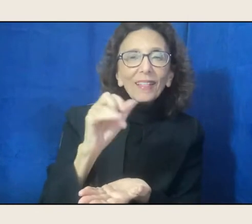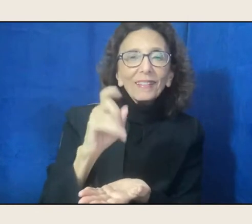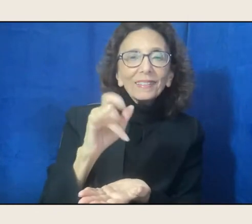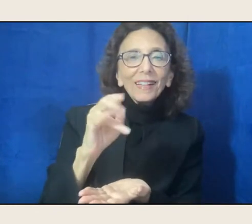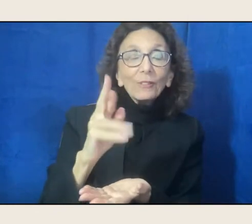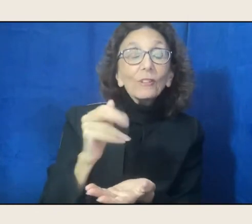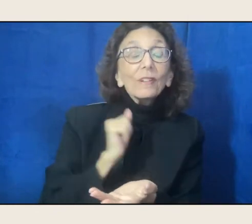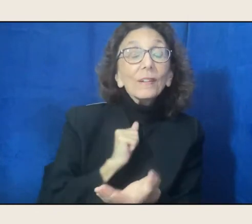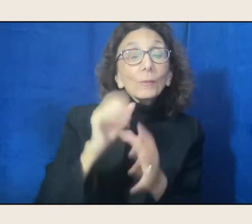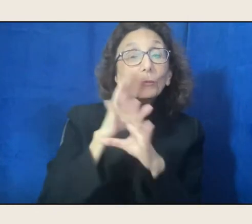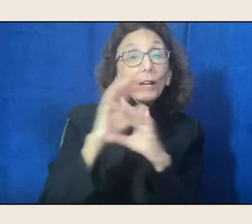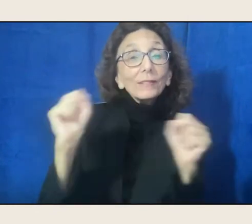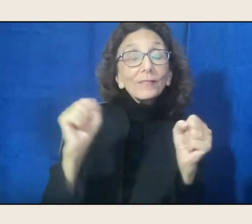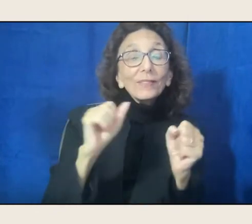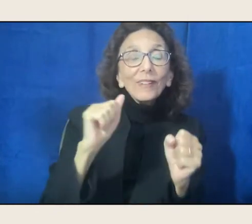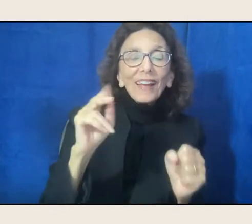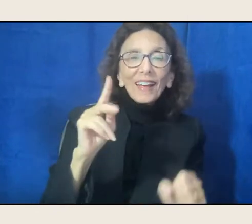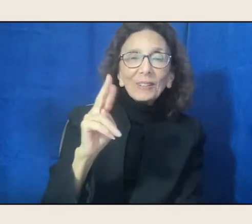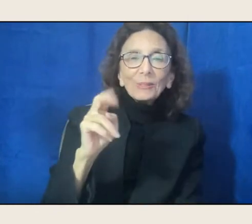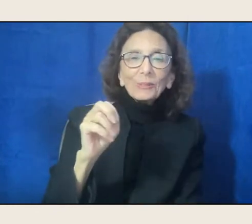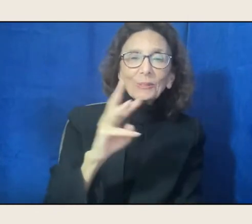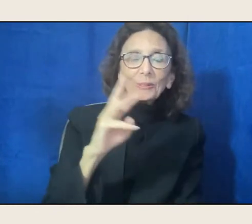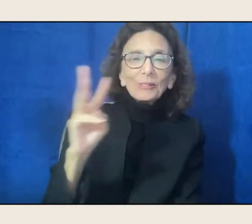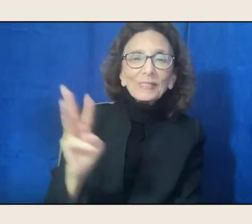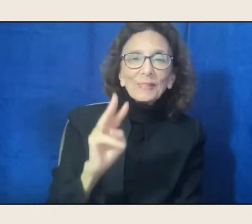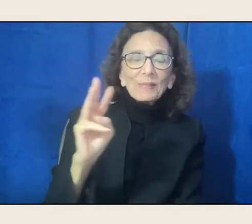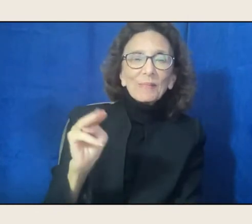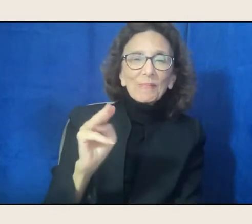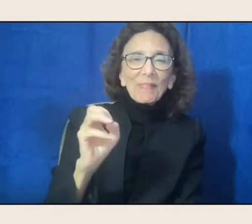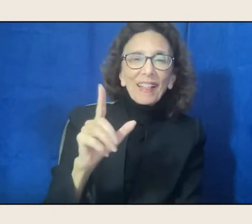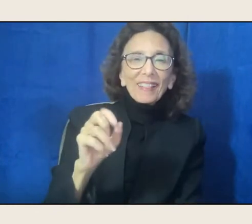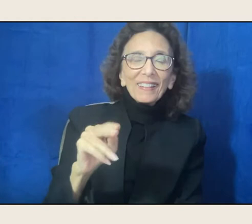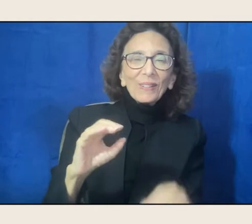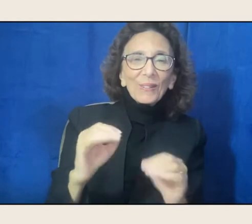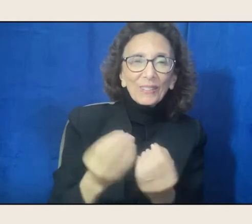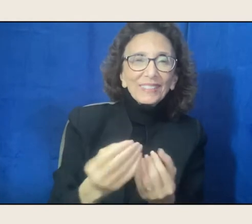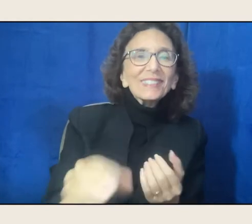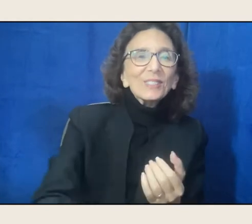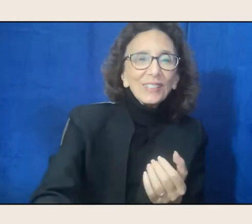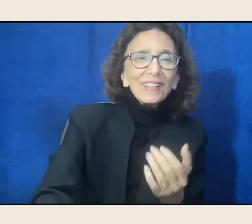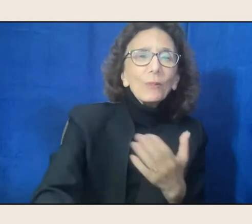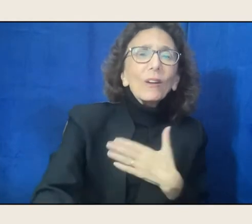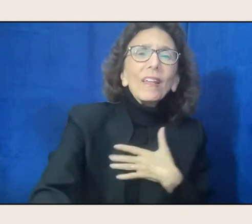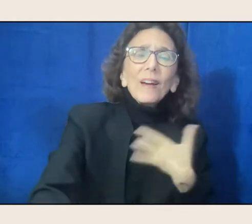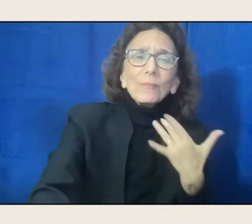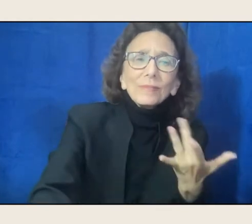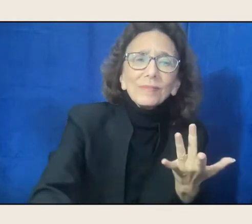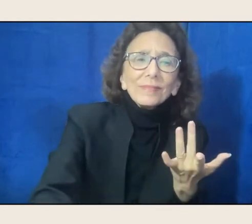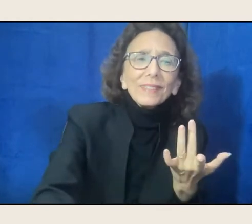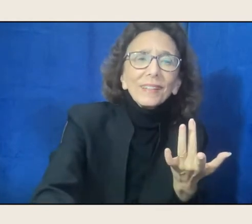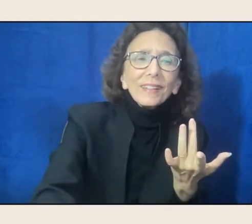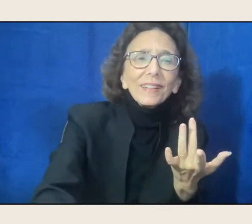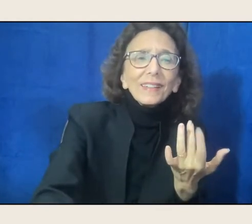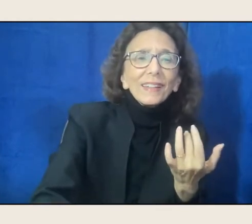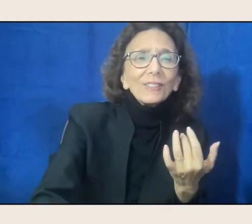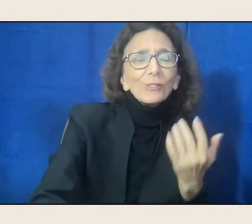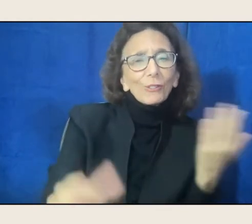And we are so glad that you're here with us today for a conversation that I've been looking forward to for a very long time.